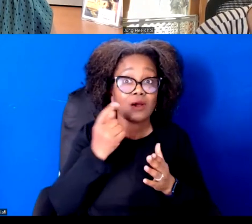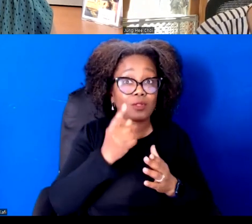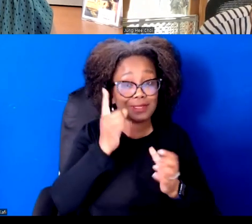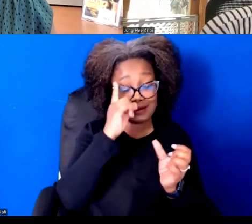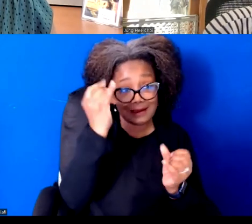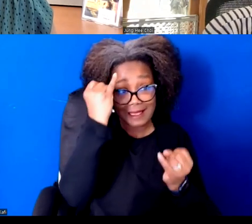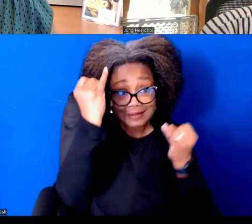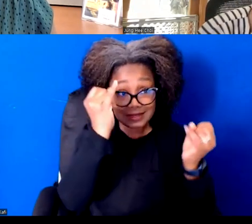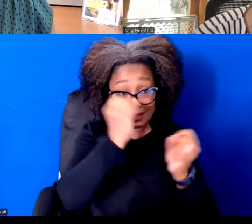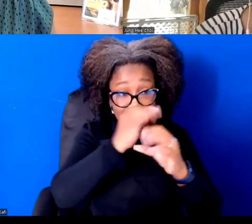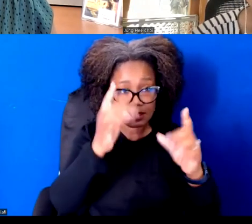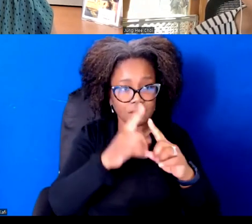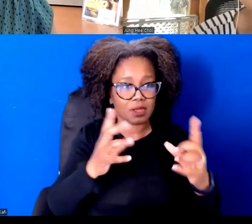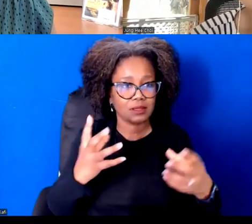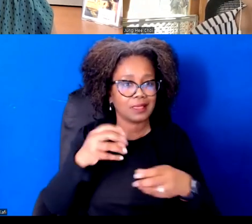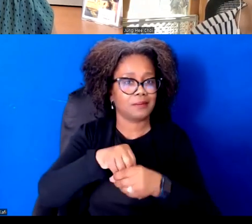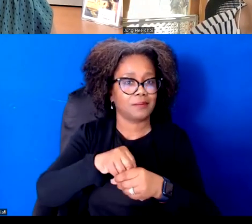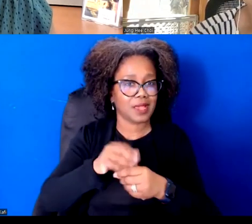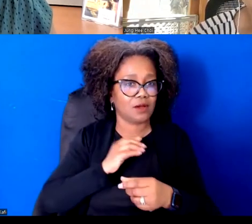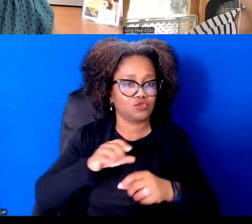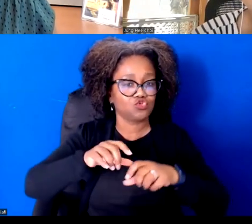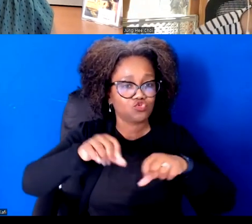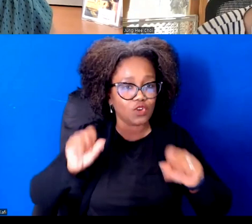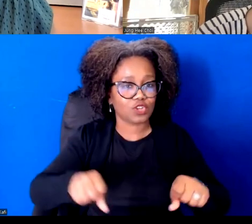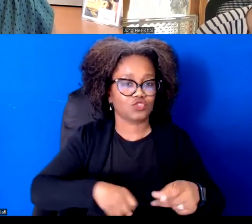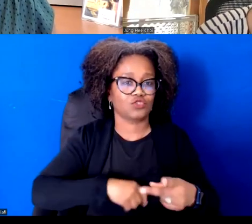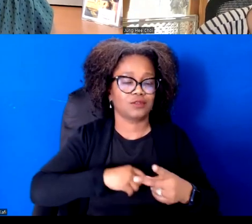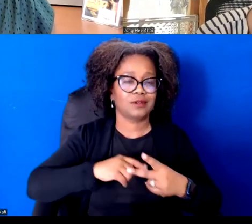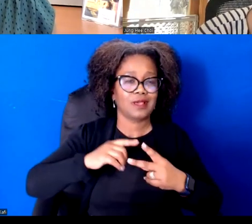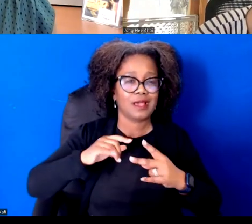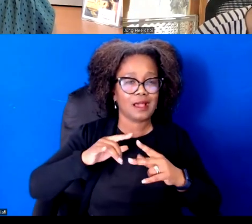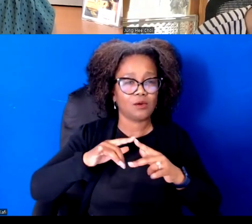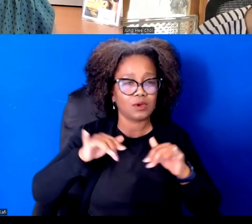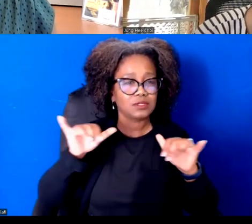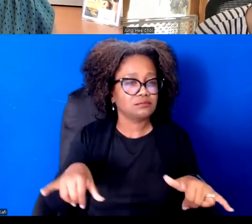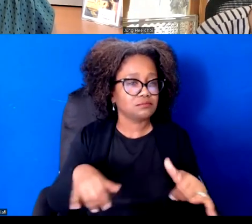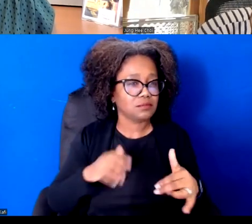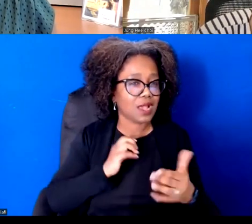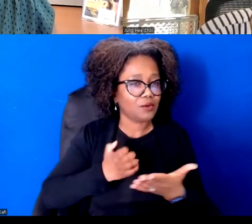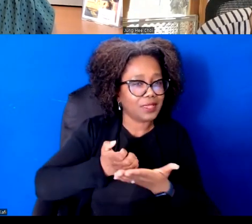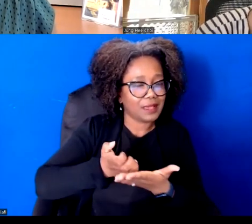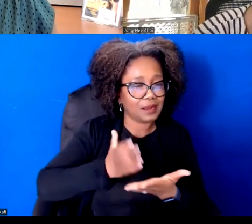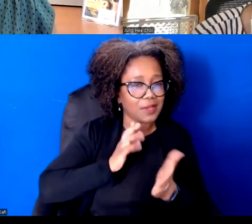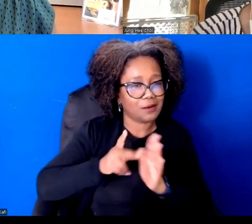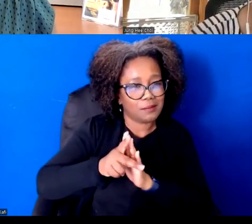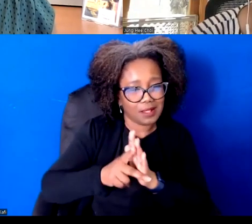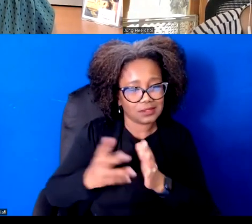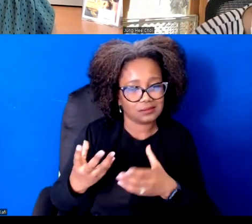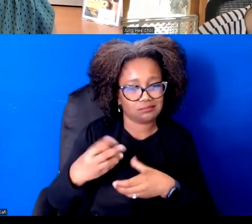our structures, in our economy, in our policies, in the ways that we organize and distribute resources.